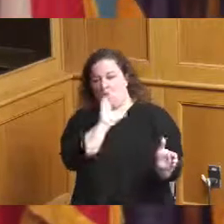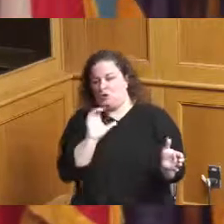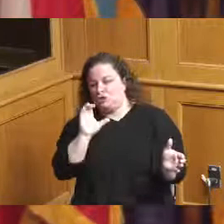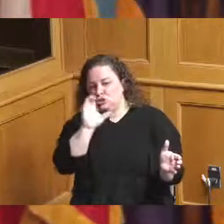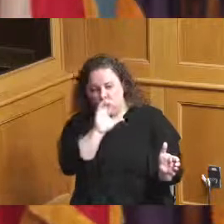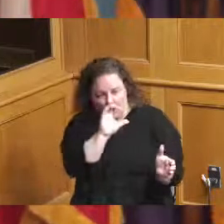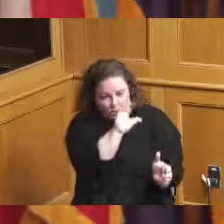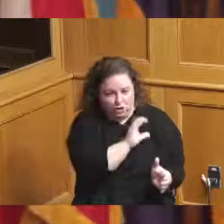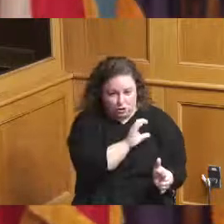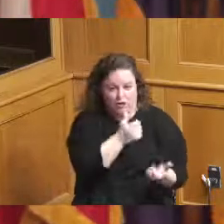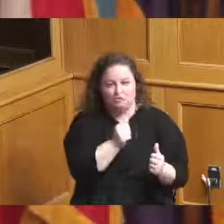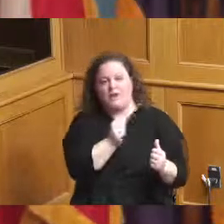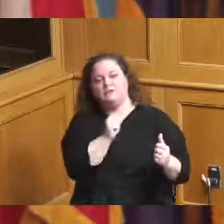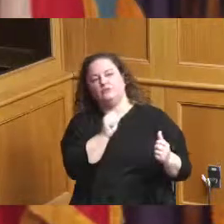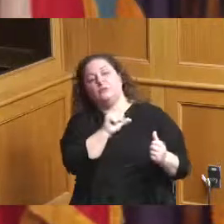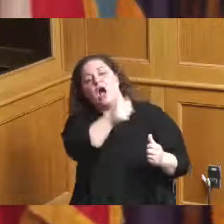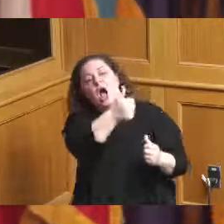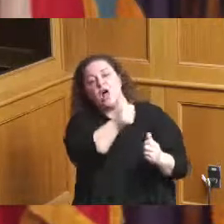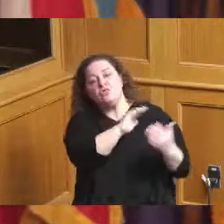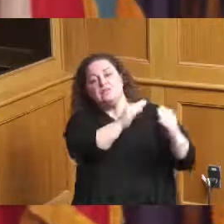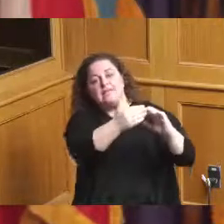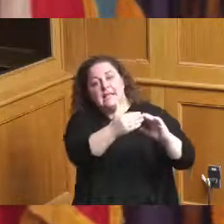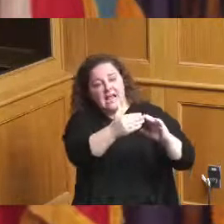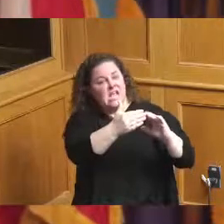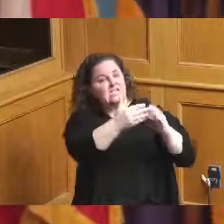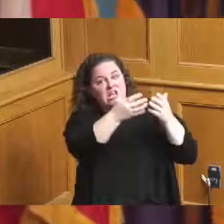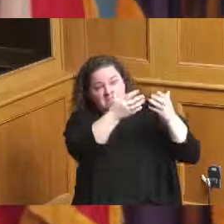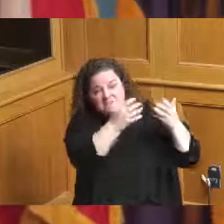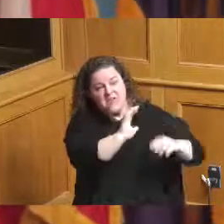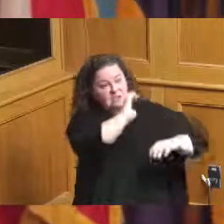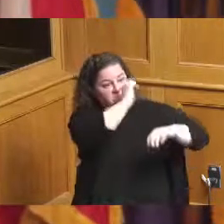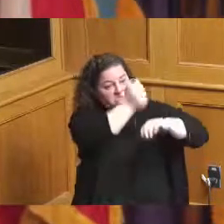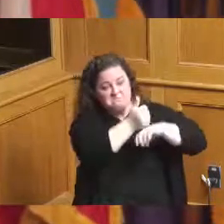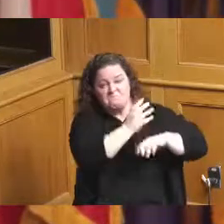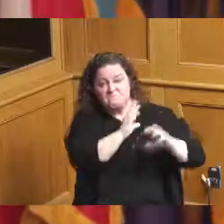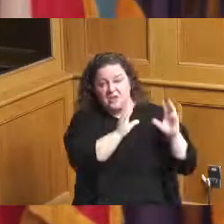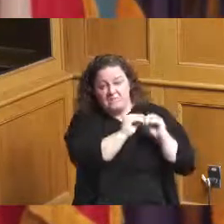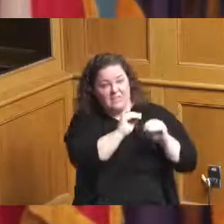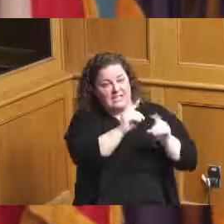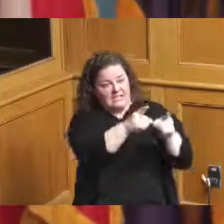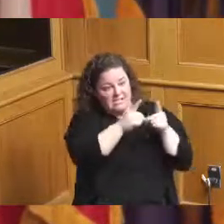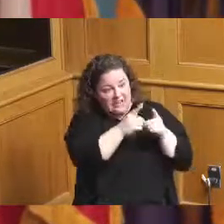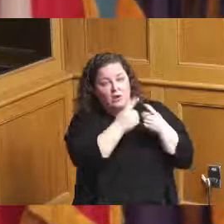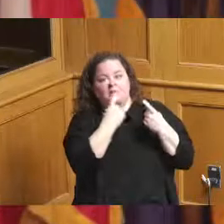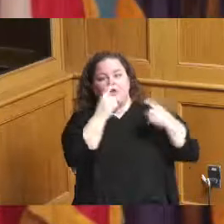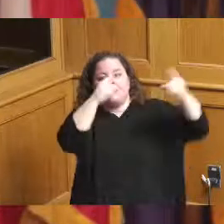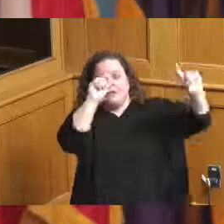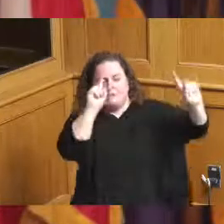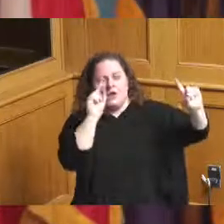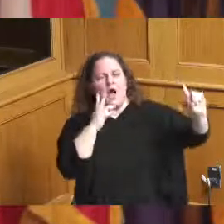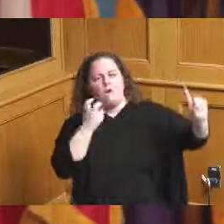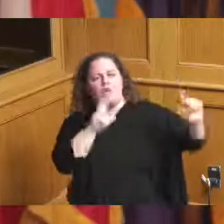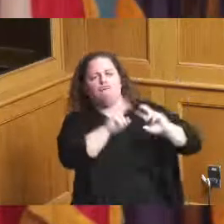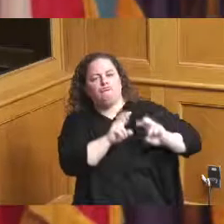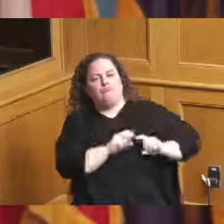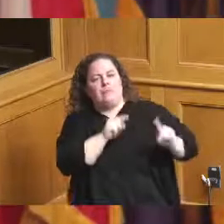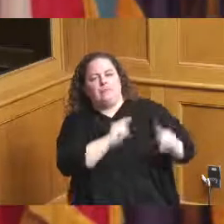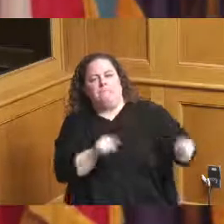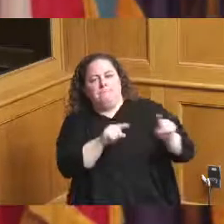cities that have done this already a convention district successfully I'm interested in an Atlanta